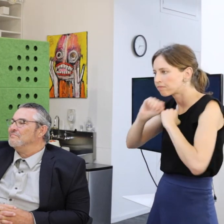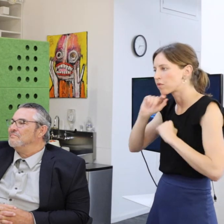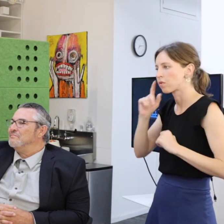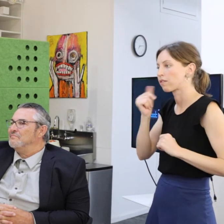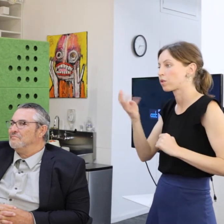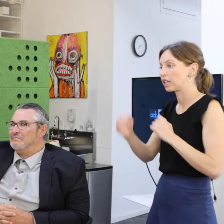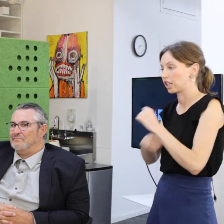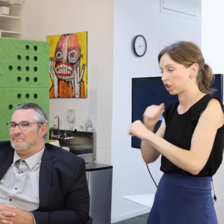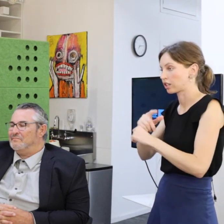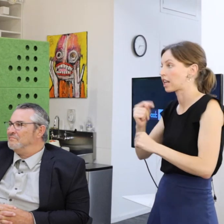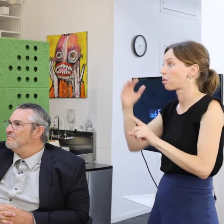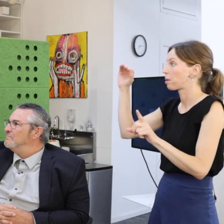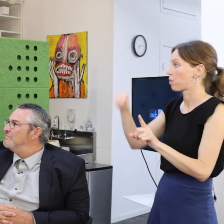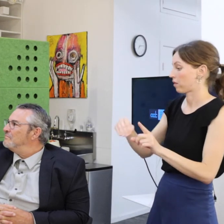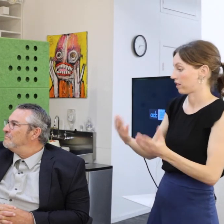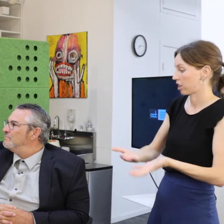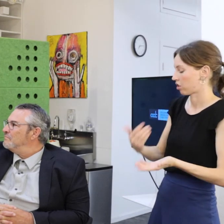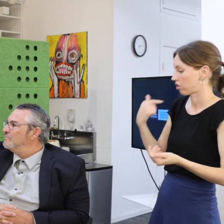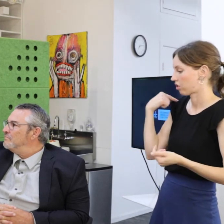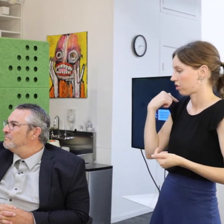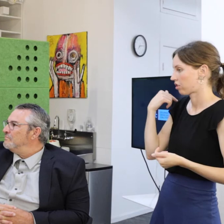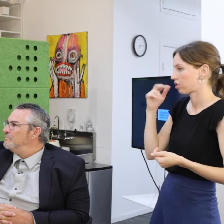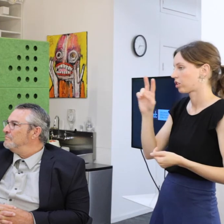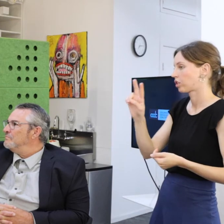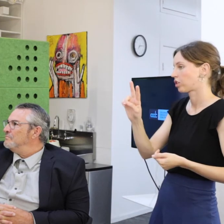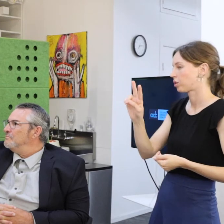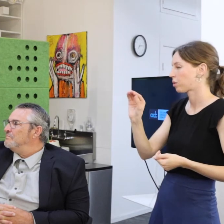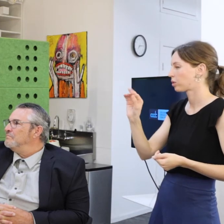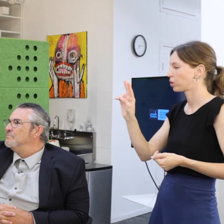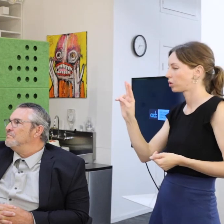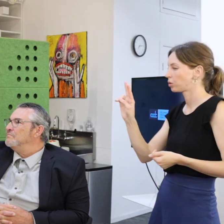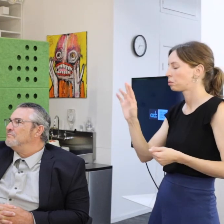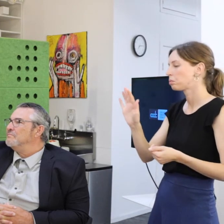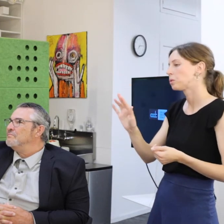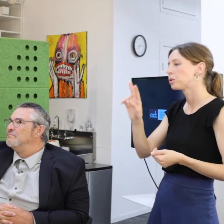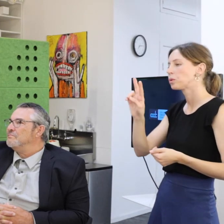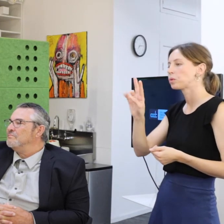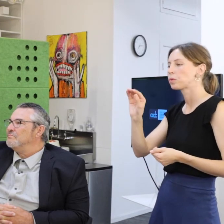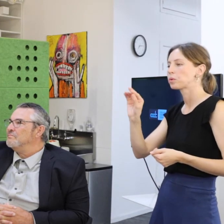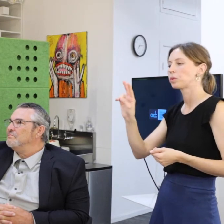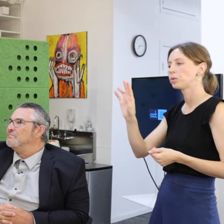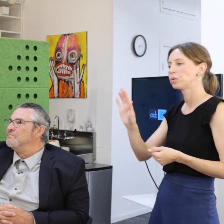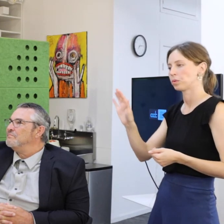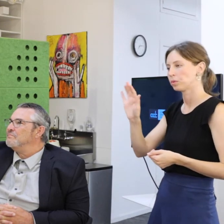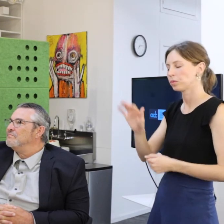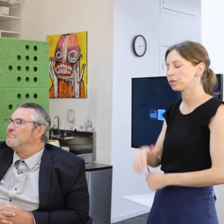over here in about 2002. Yeah, right around 2002.